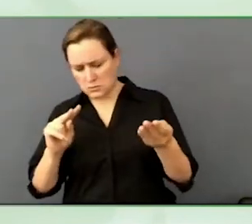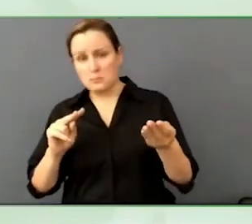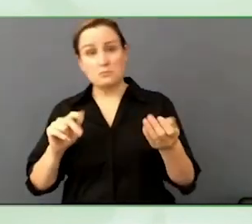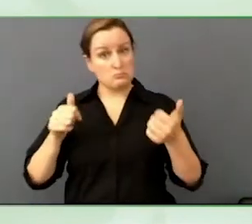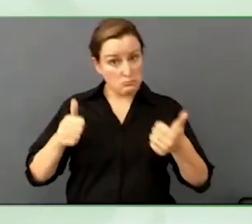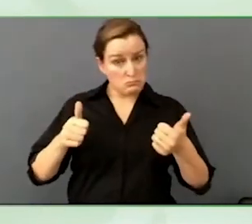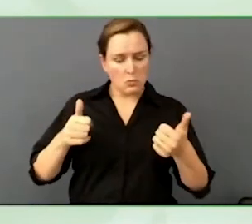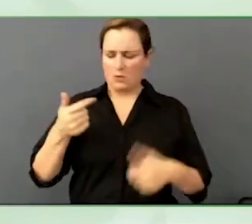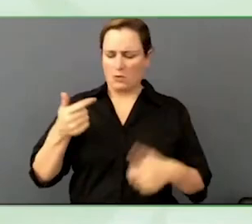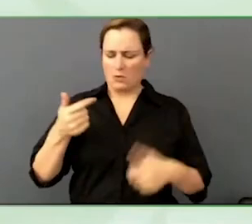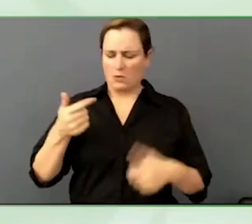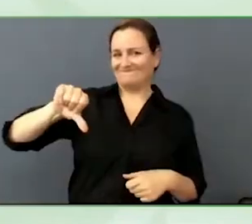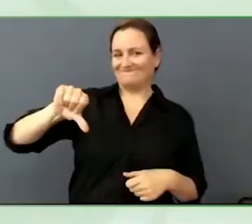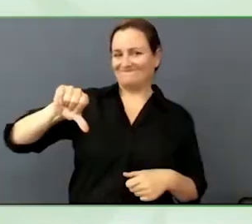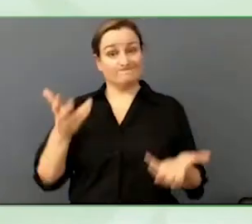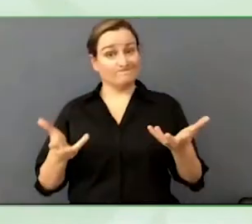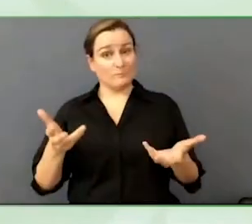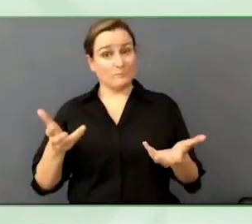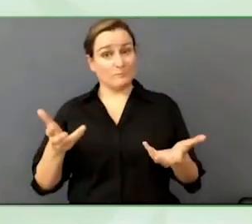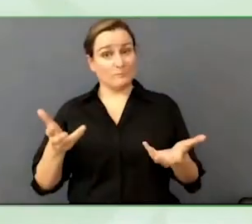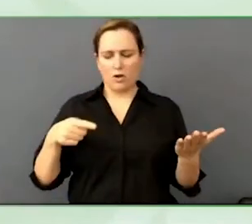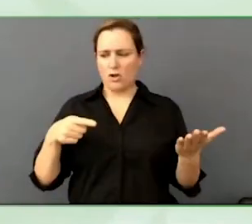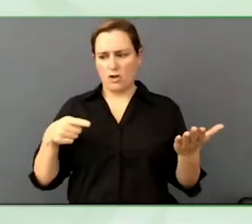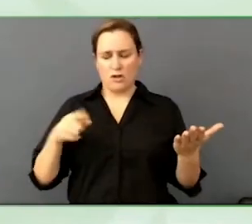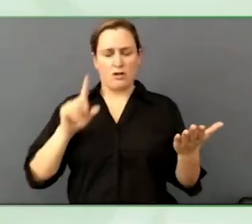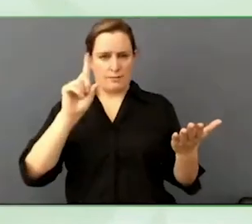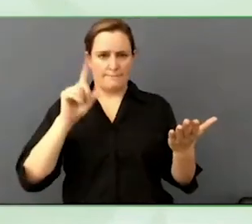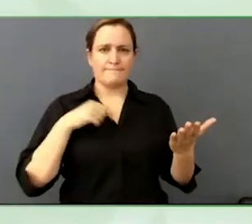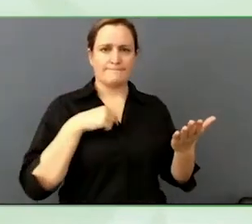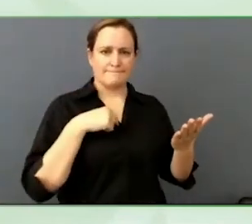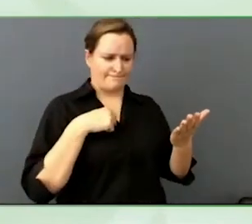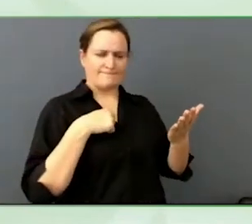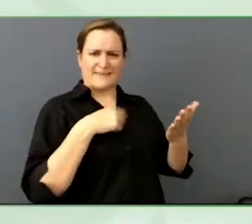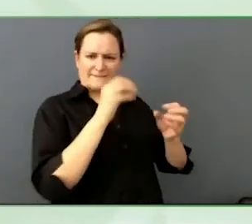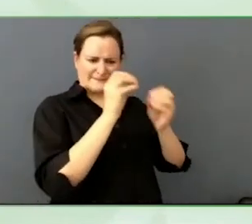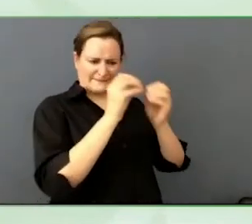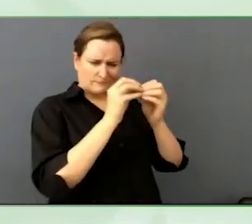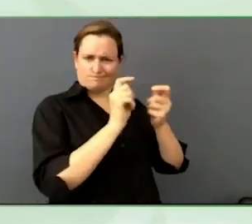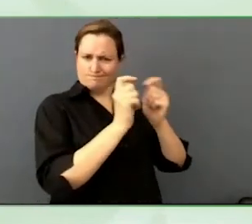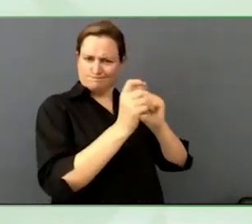and can retrain the model to make it better so next time it gets better and better and better?